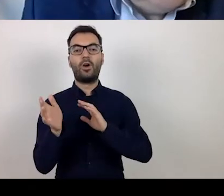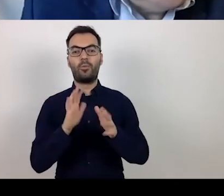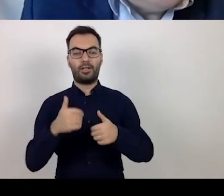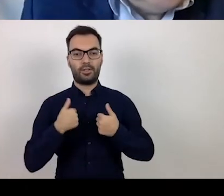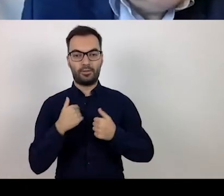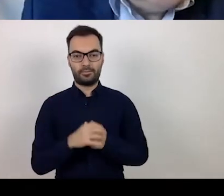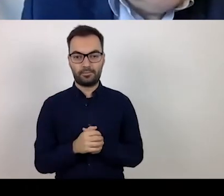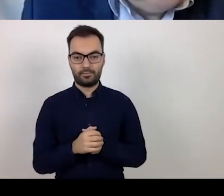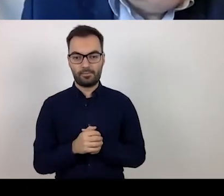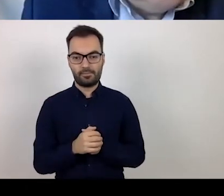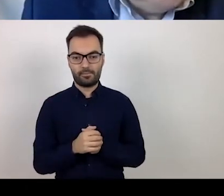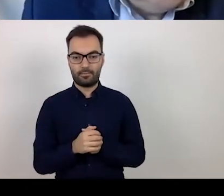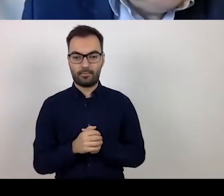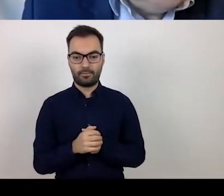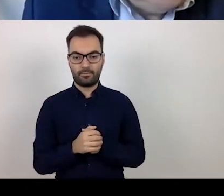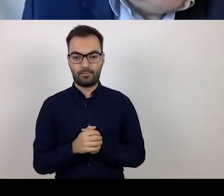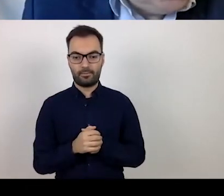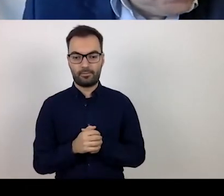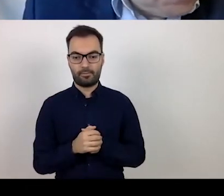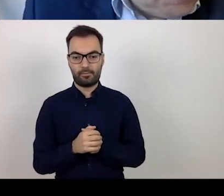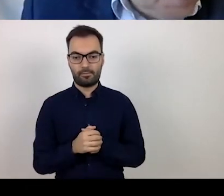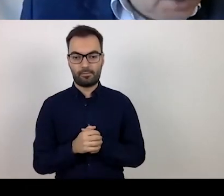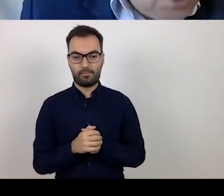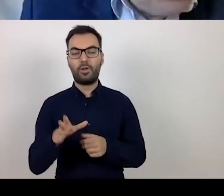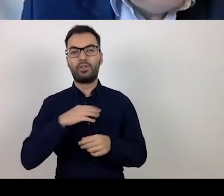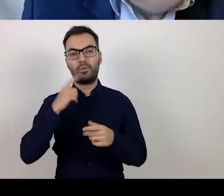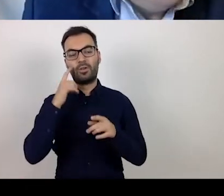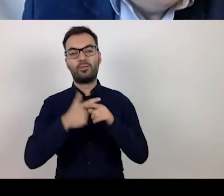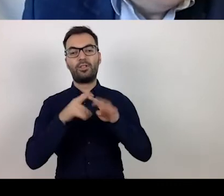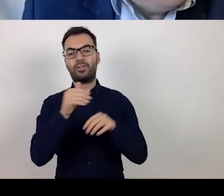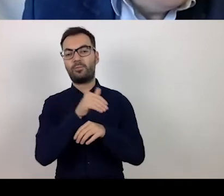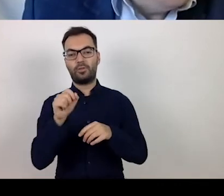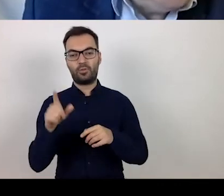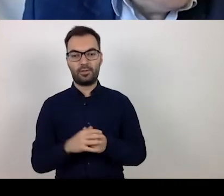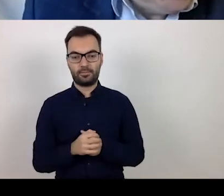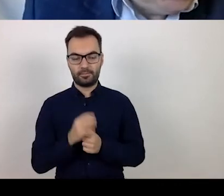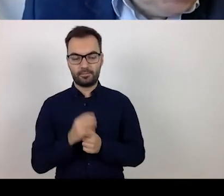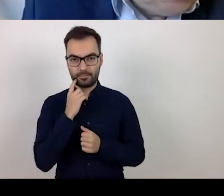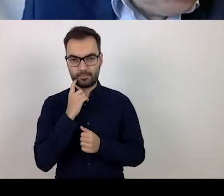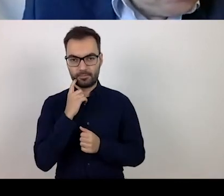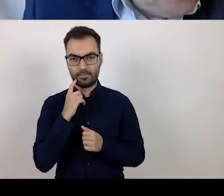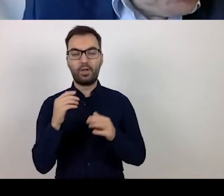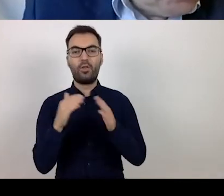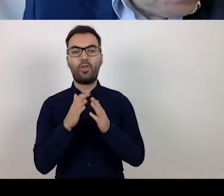Healthcare received about 29 million zlotys. As regards nursing homes,